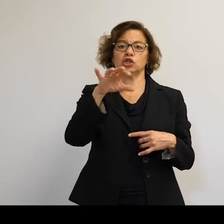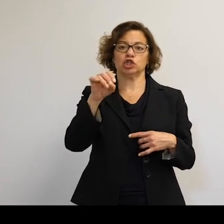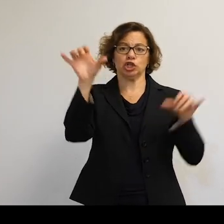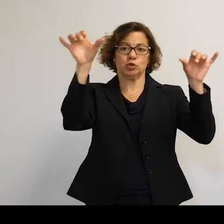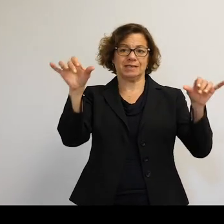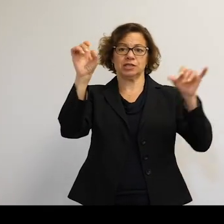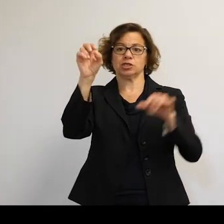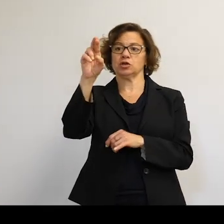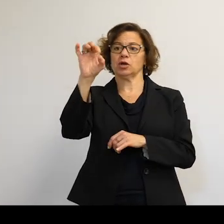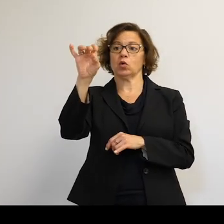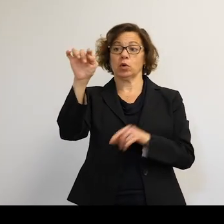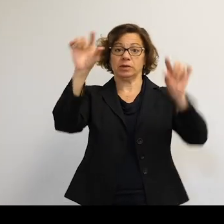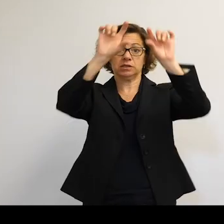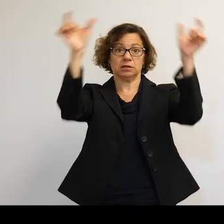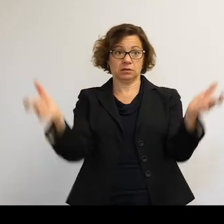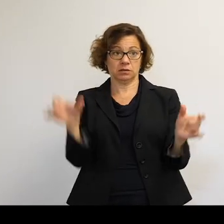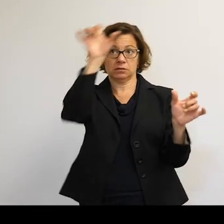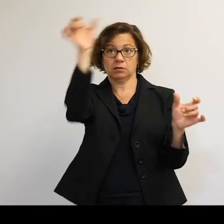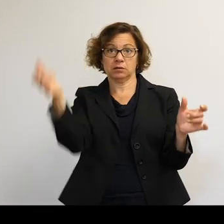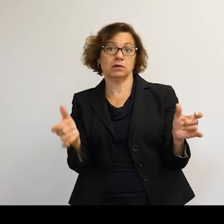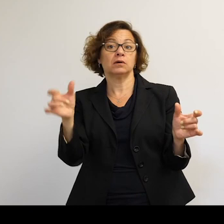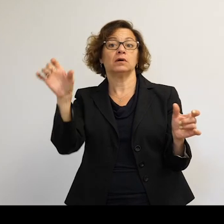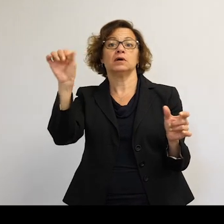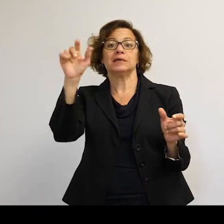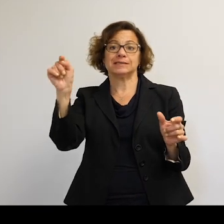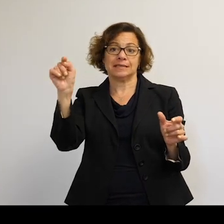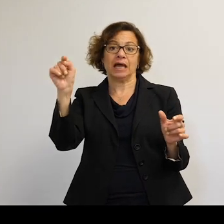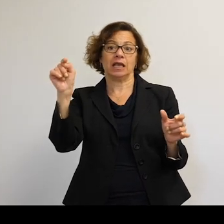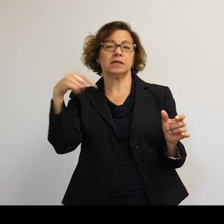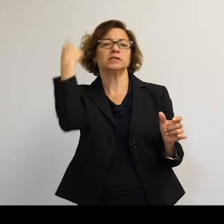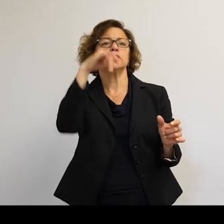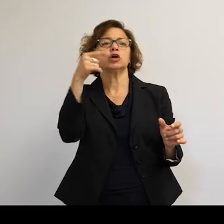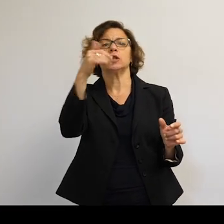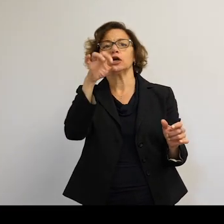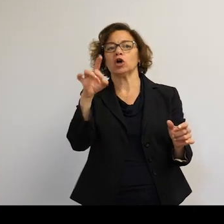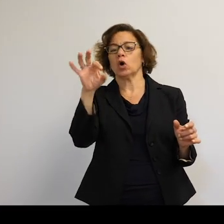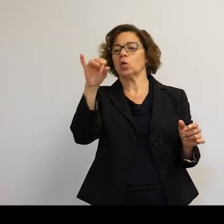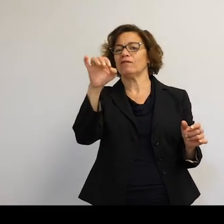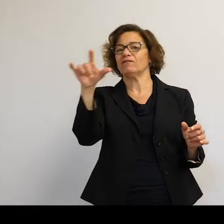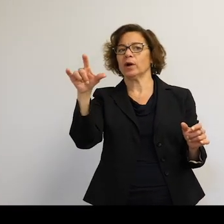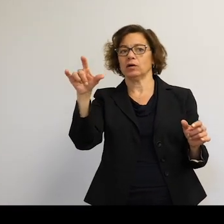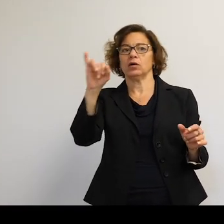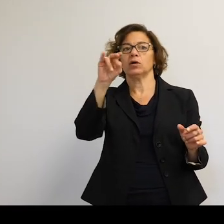seen probably satellites covered as well as that gold foil. And this is insulation, basically.